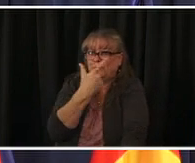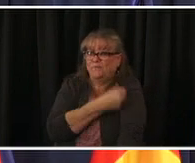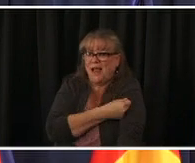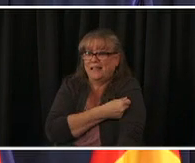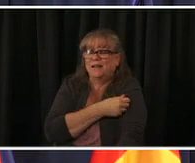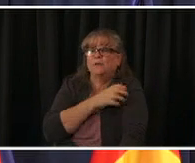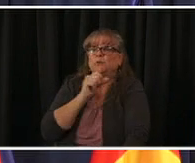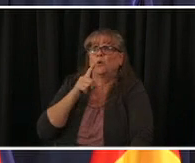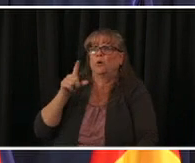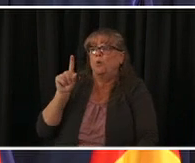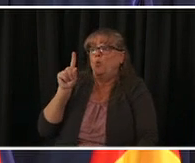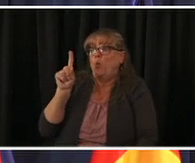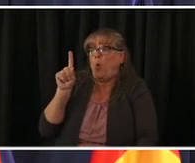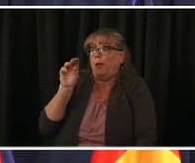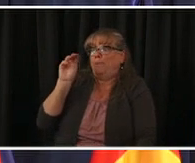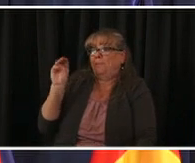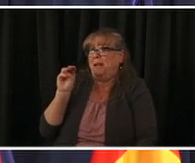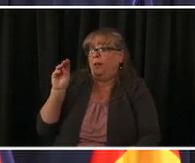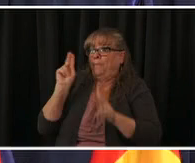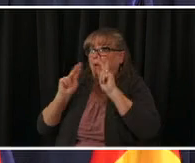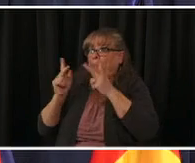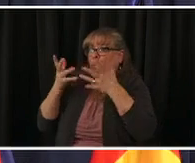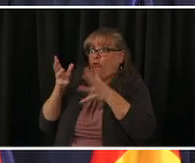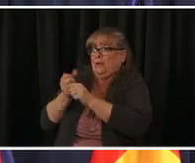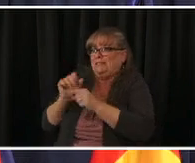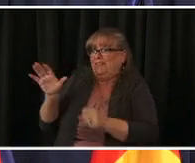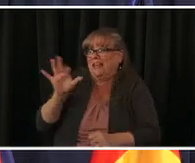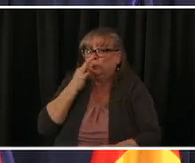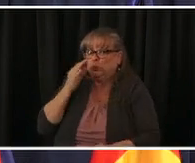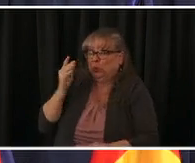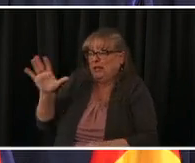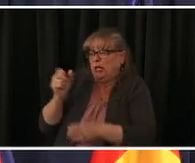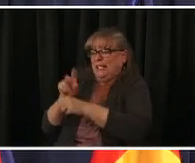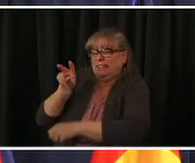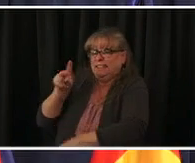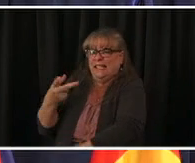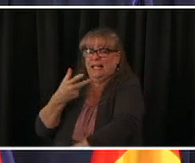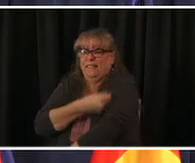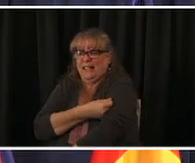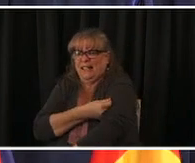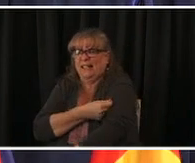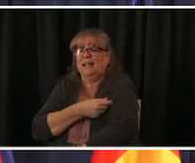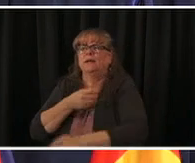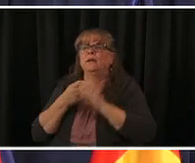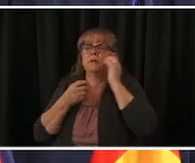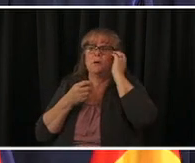number continues to increase i think our local governments will feel more confidence in um in in